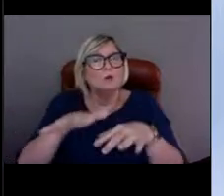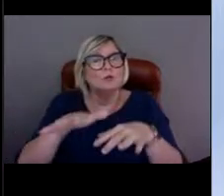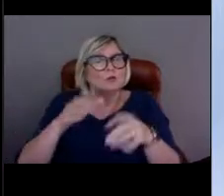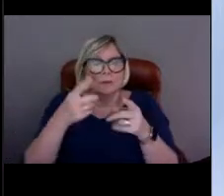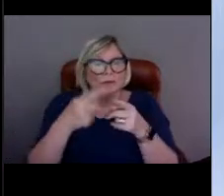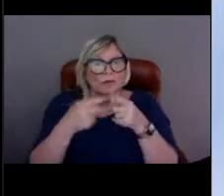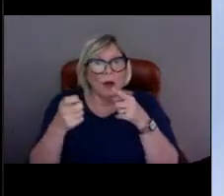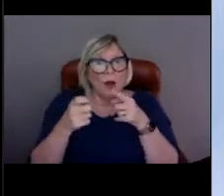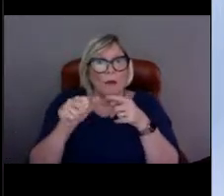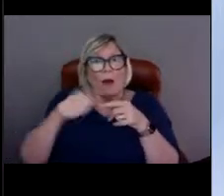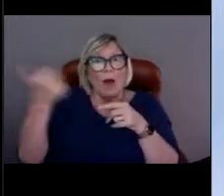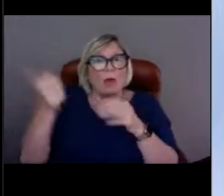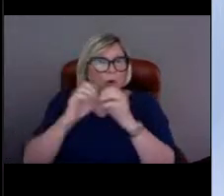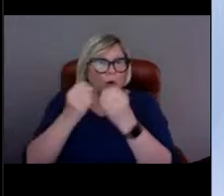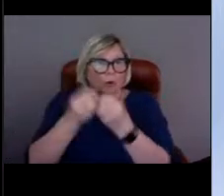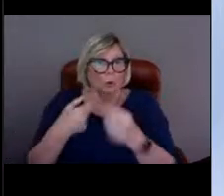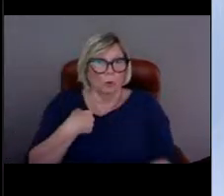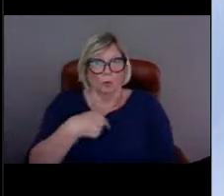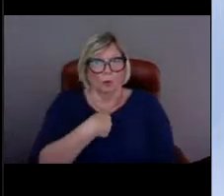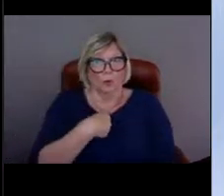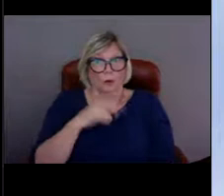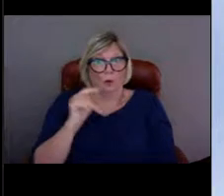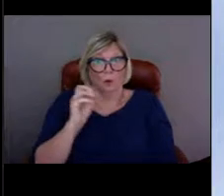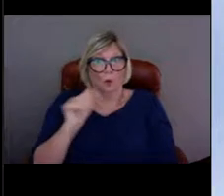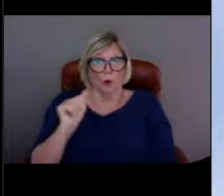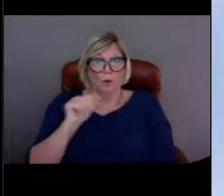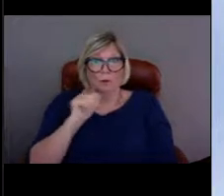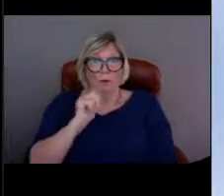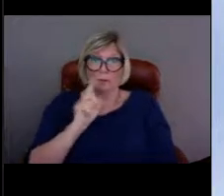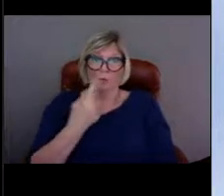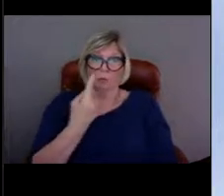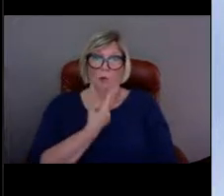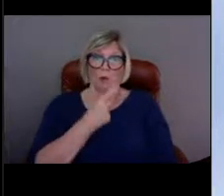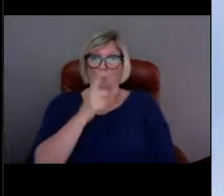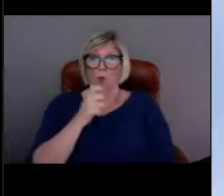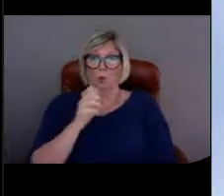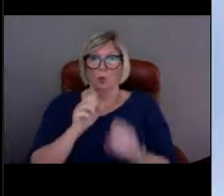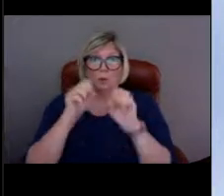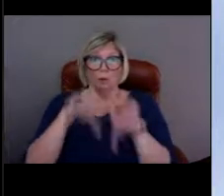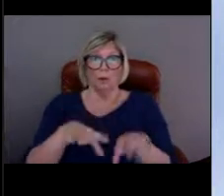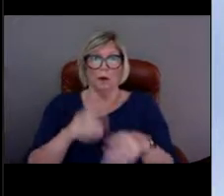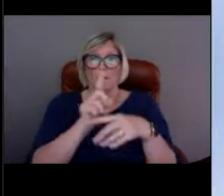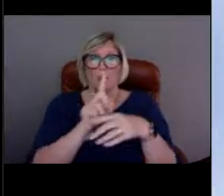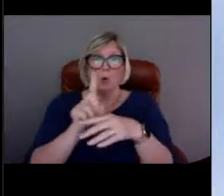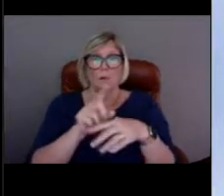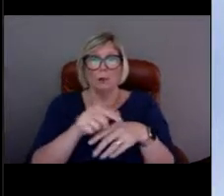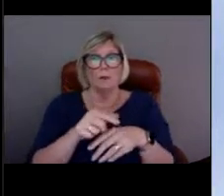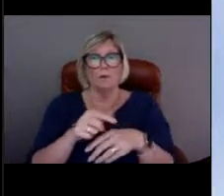with buoys out there, right? That is very true, yep. We only manage about 200 buoys,